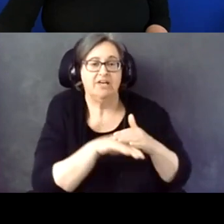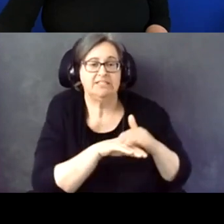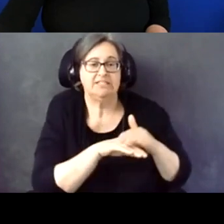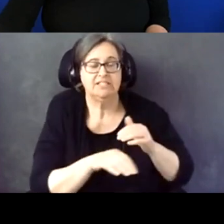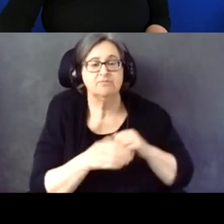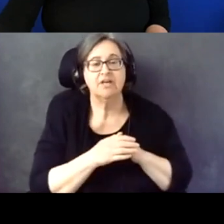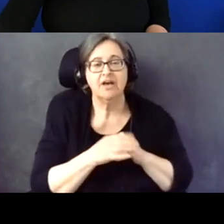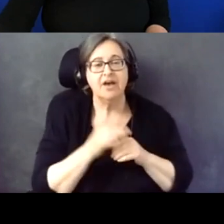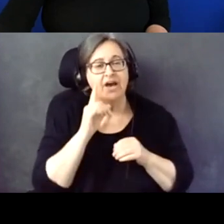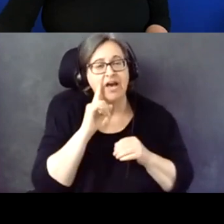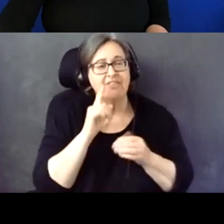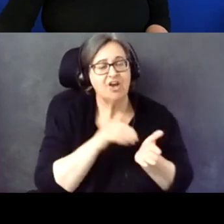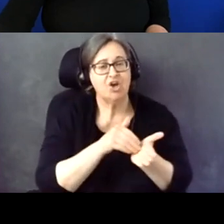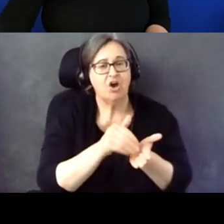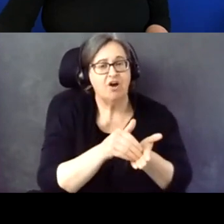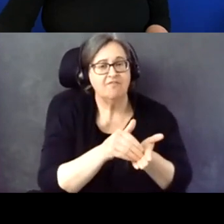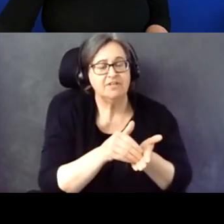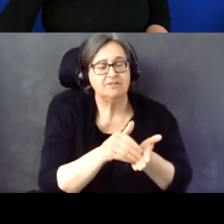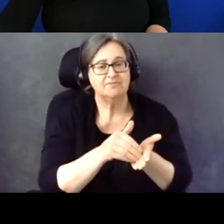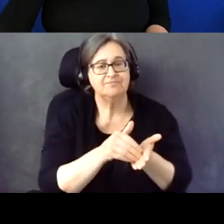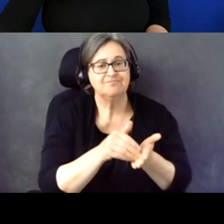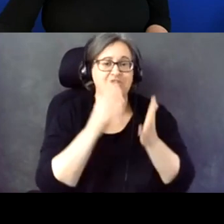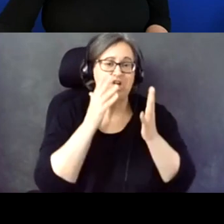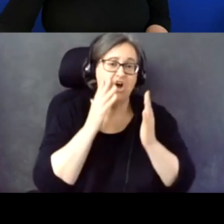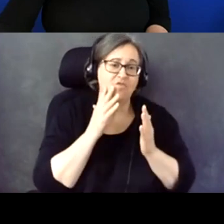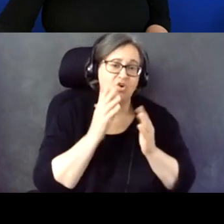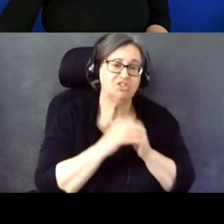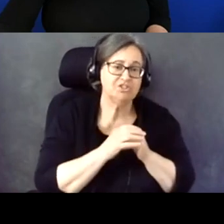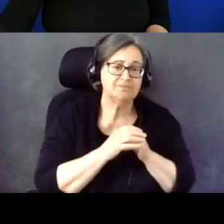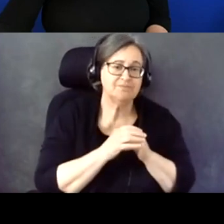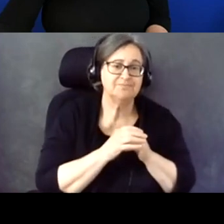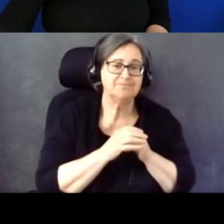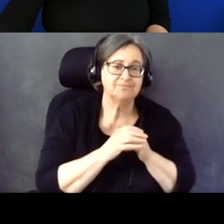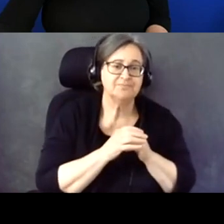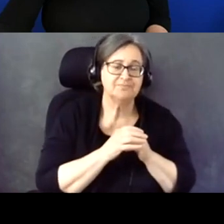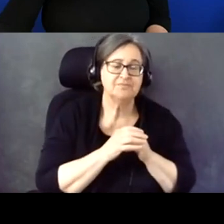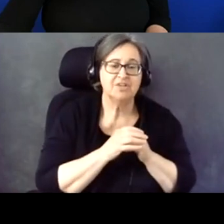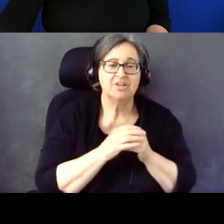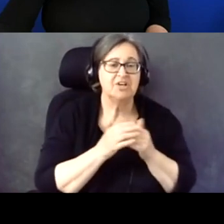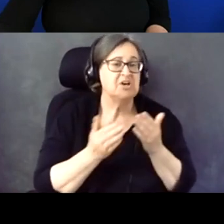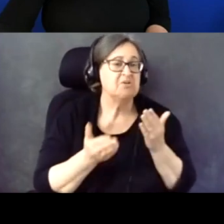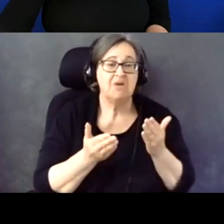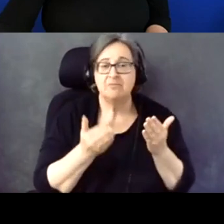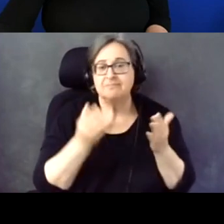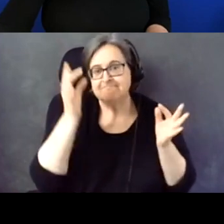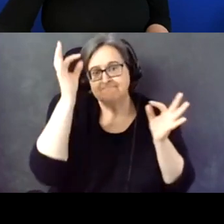I think often, unfortunately, they may be unaware of the requirements.